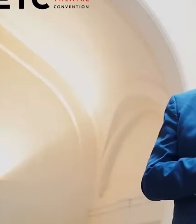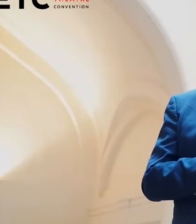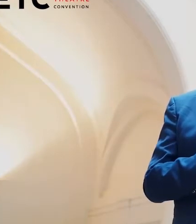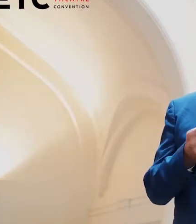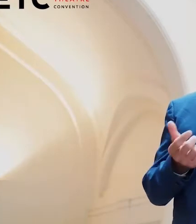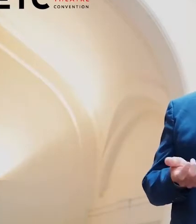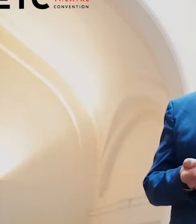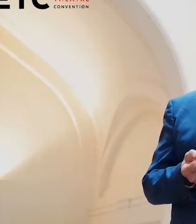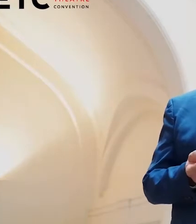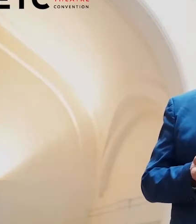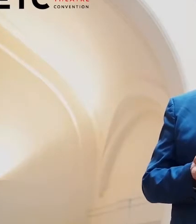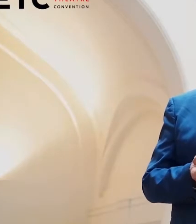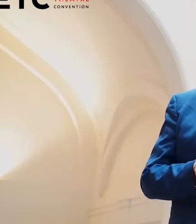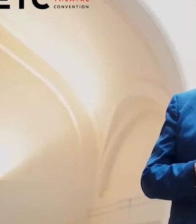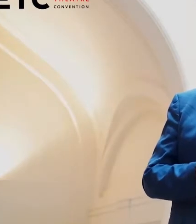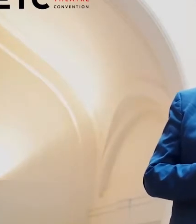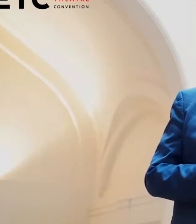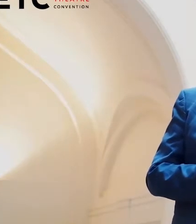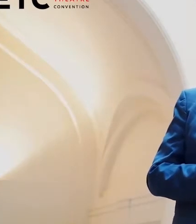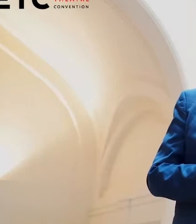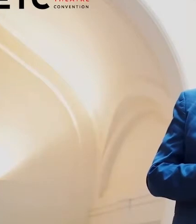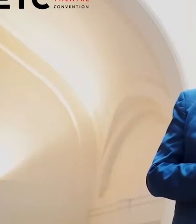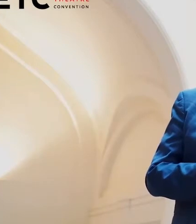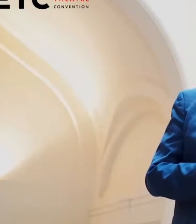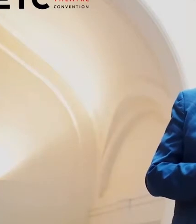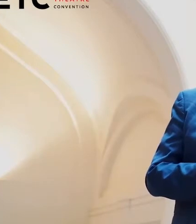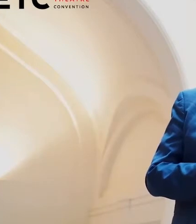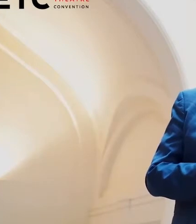We developed and tested with partners